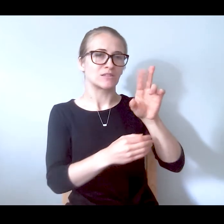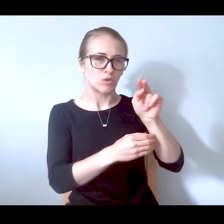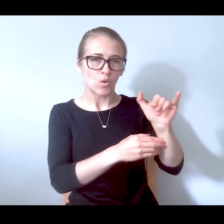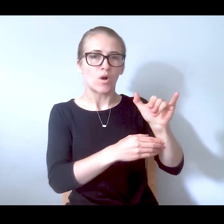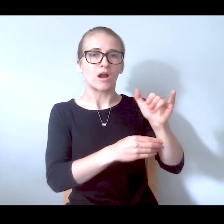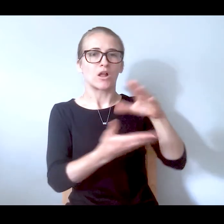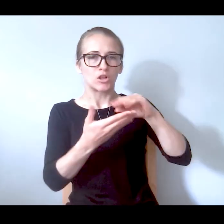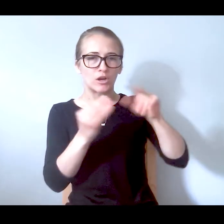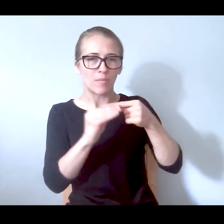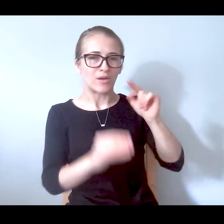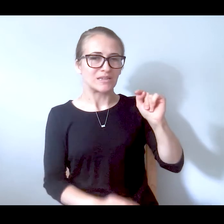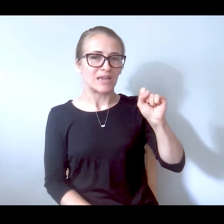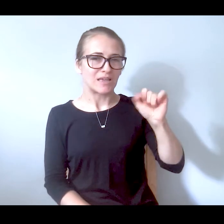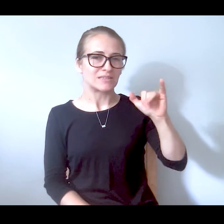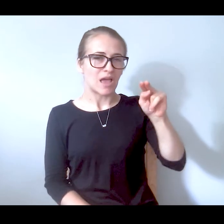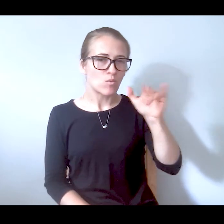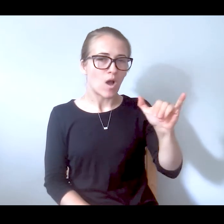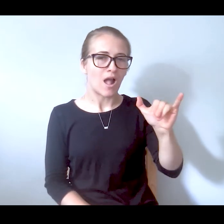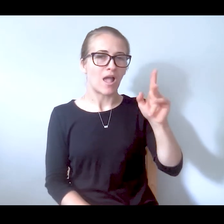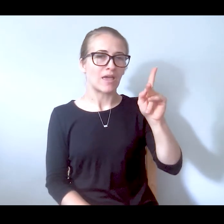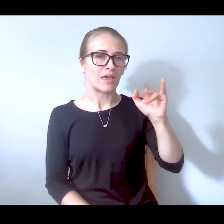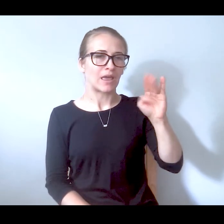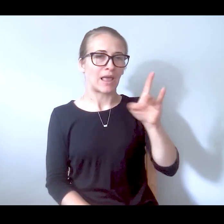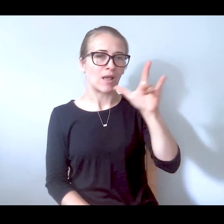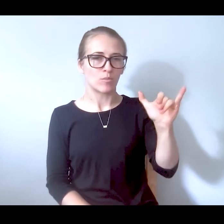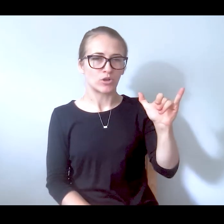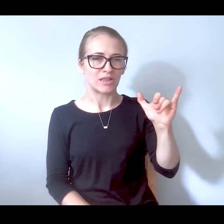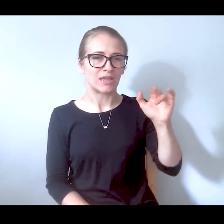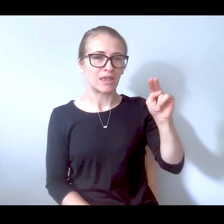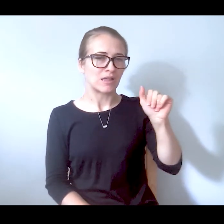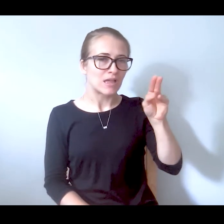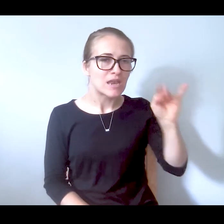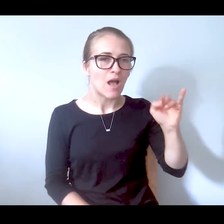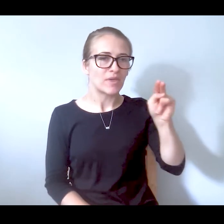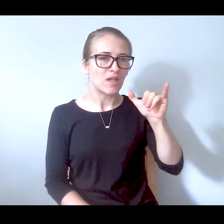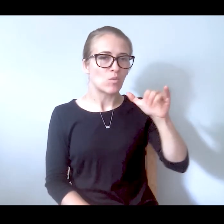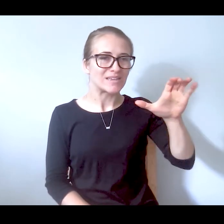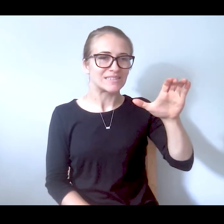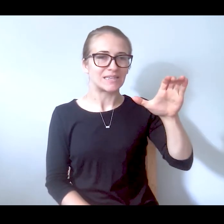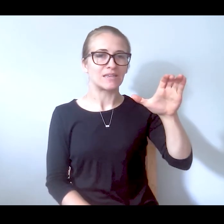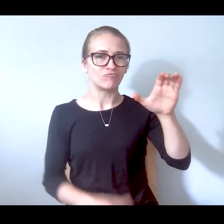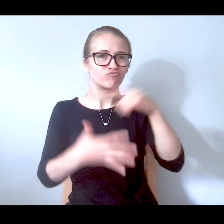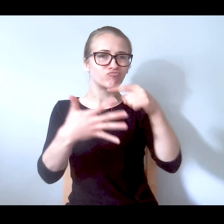place, TSINY, Kimberly's place, NAMI NYC. We're